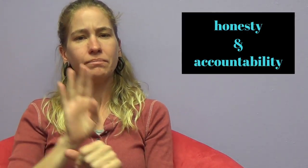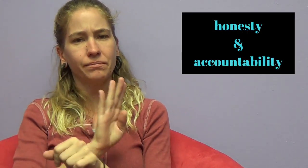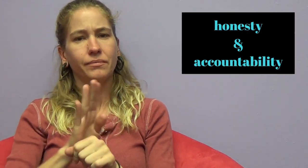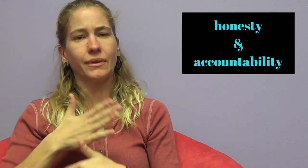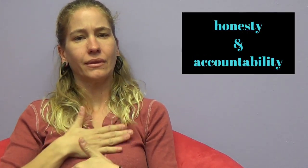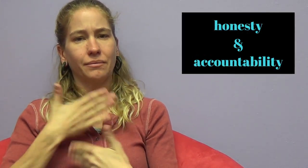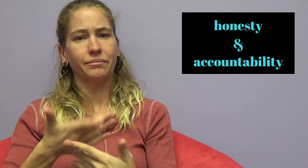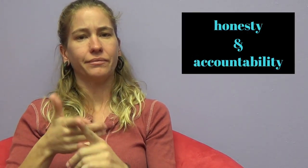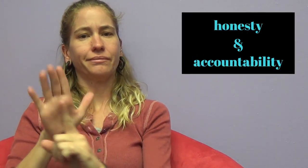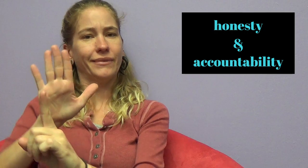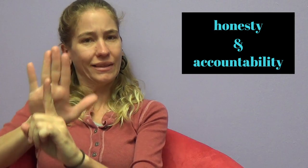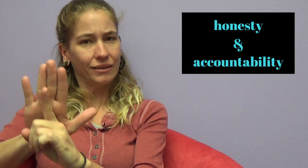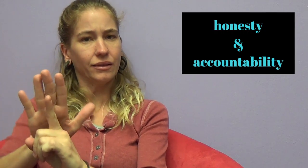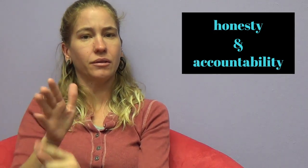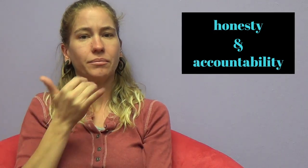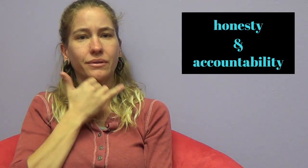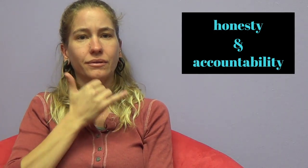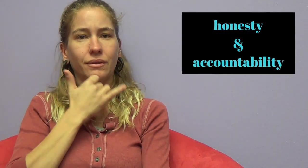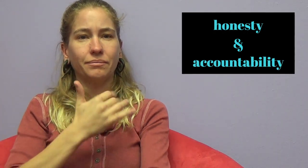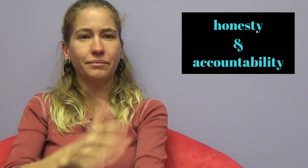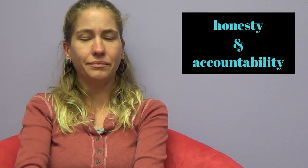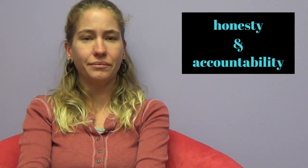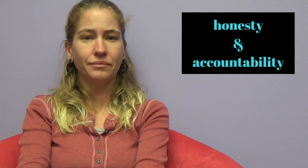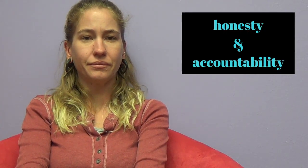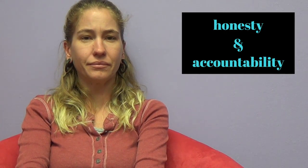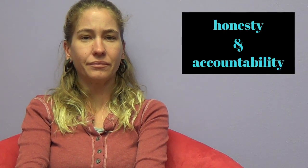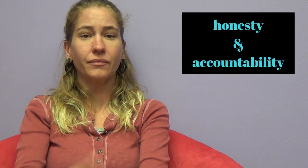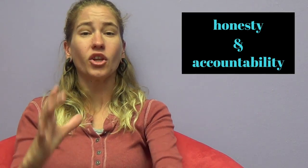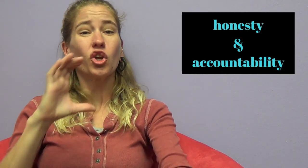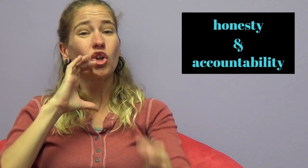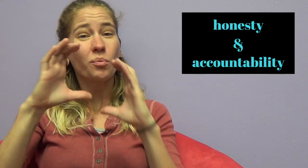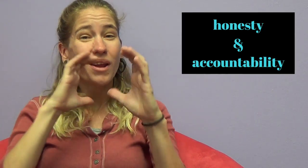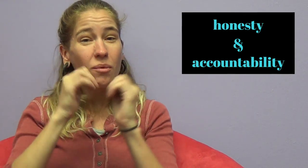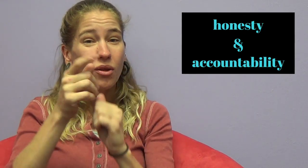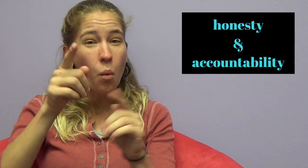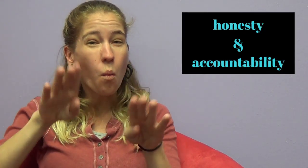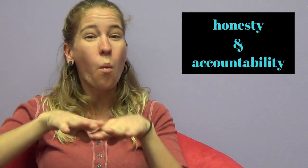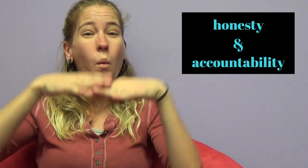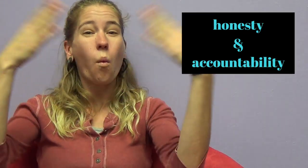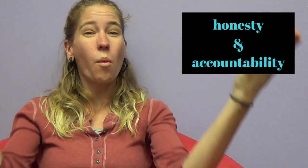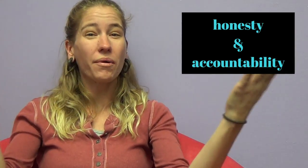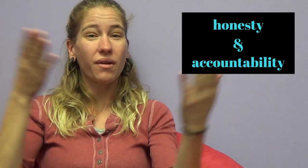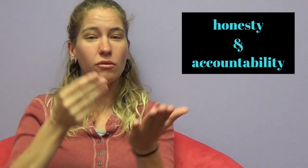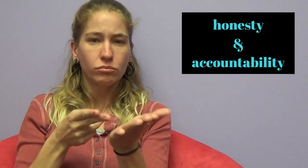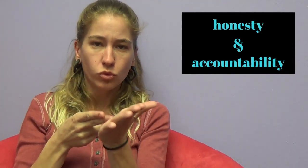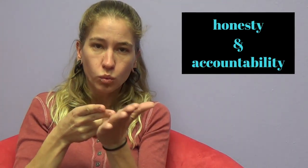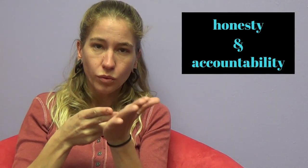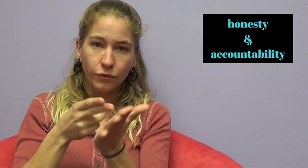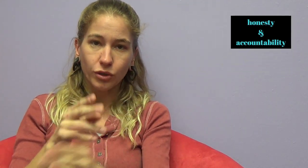Your partner does admit the mistakes they make and communicates with you openly and truthfully.